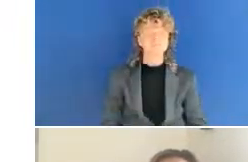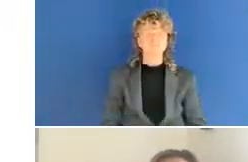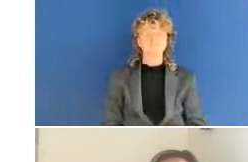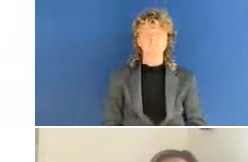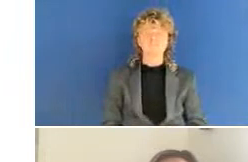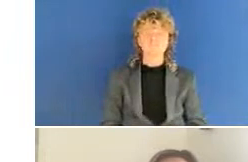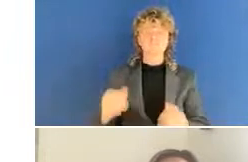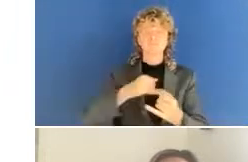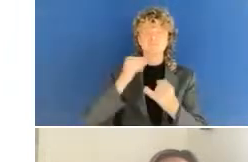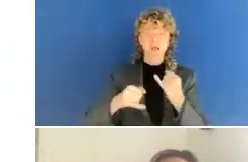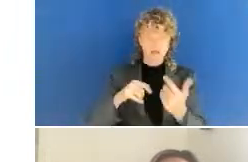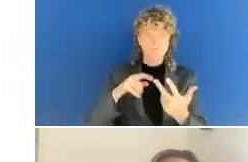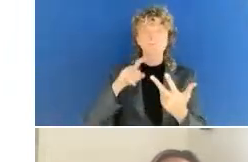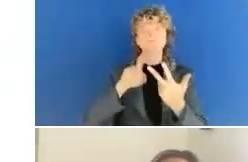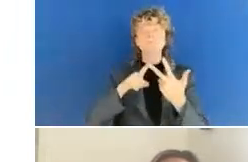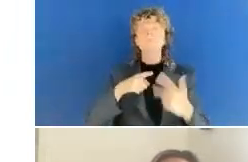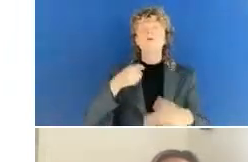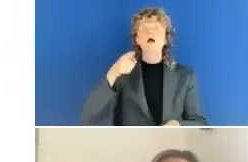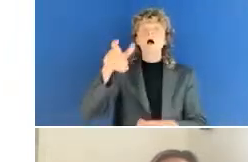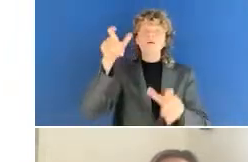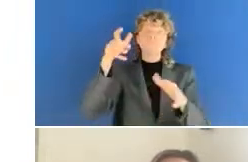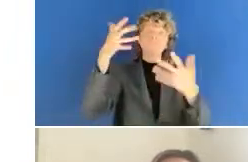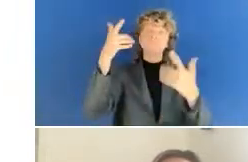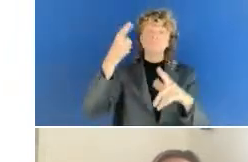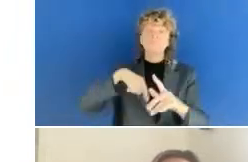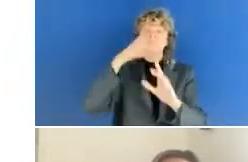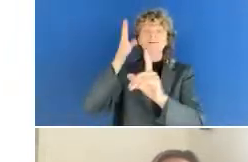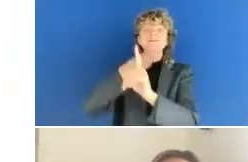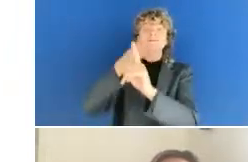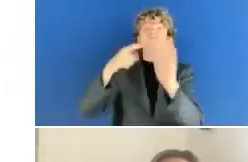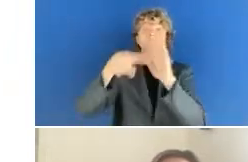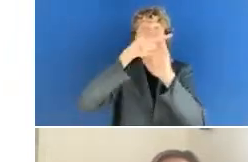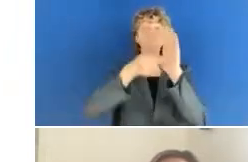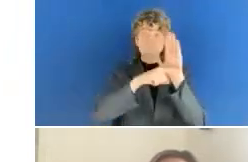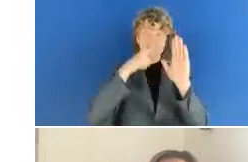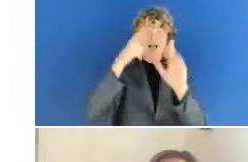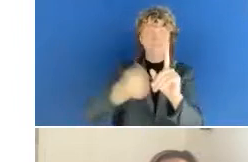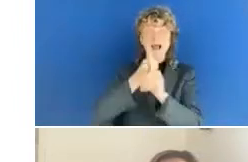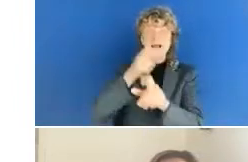continue to impact people with disabilities as the end users, most critically, professionals